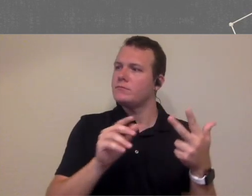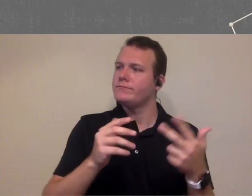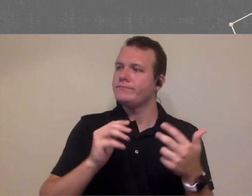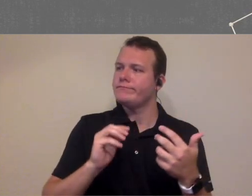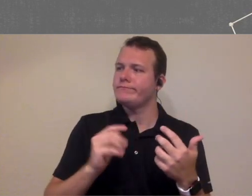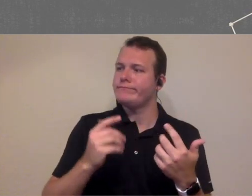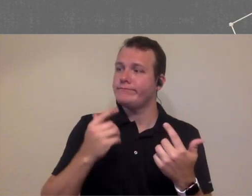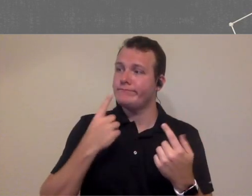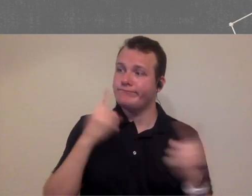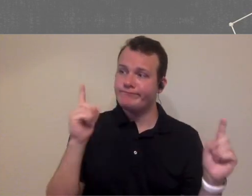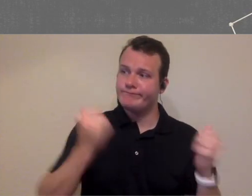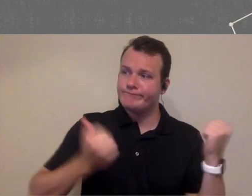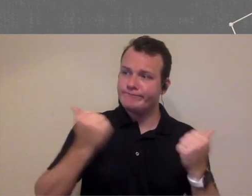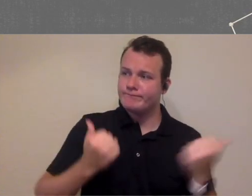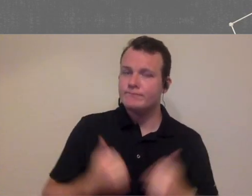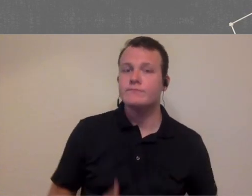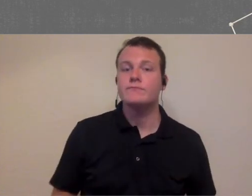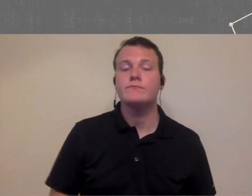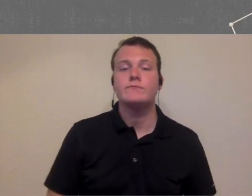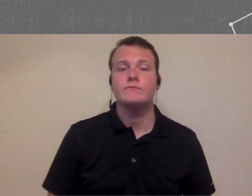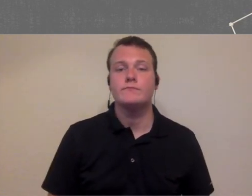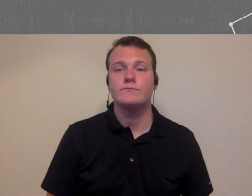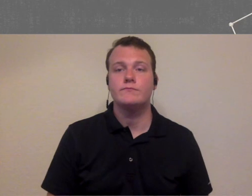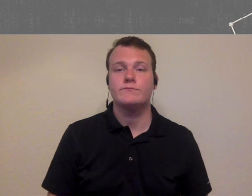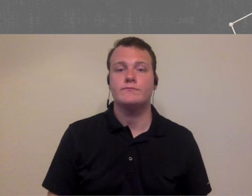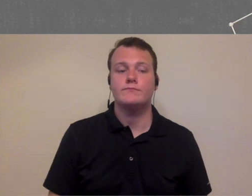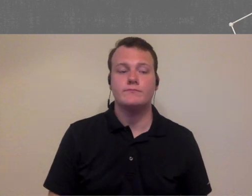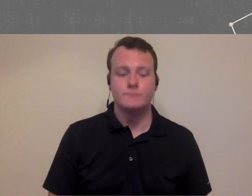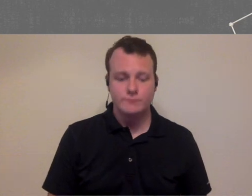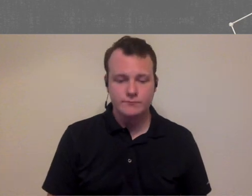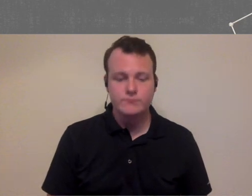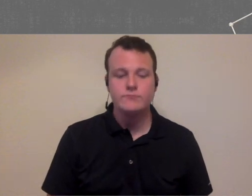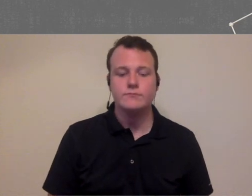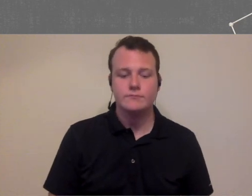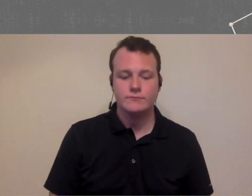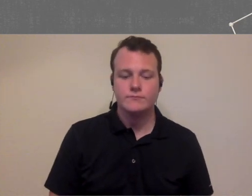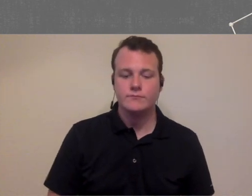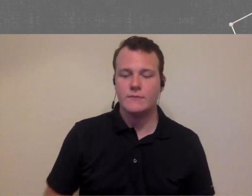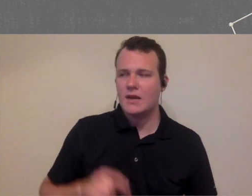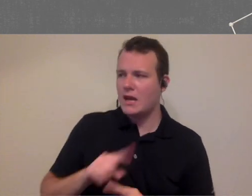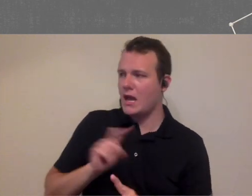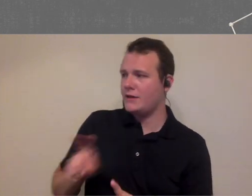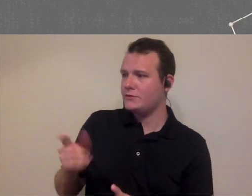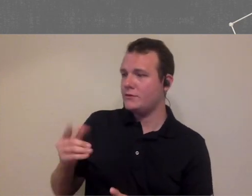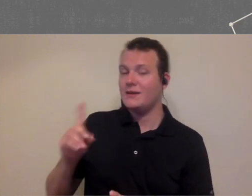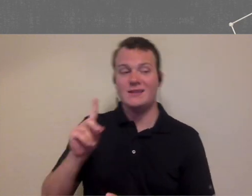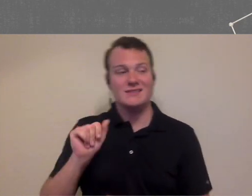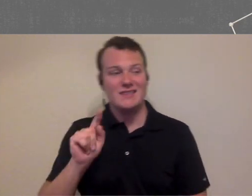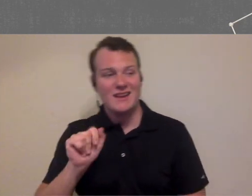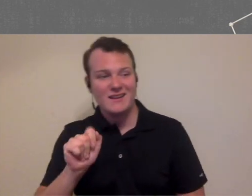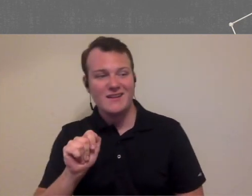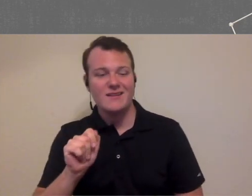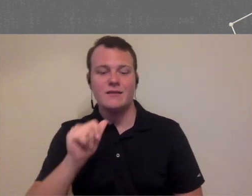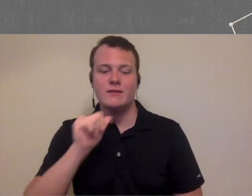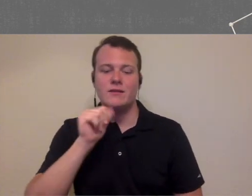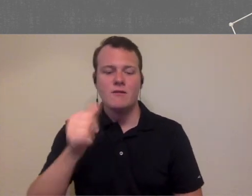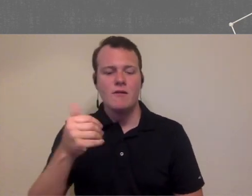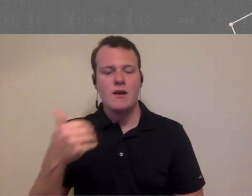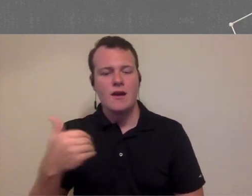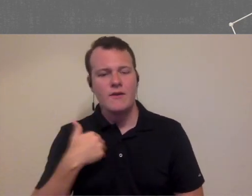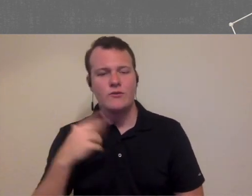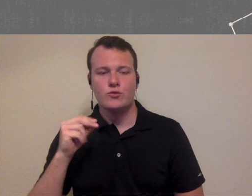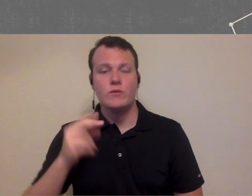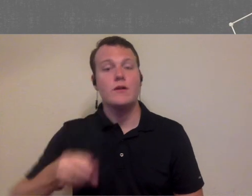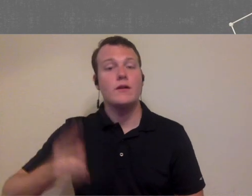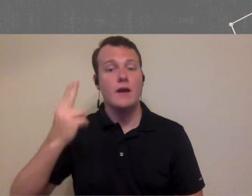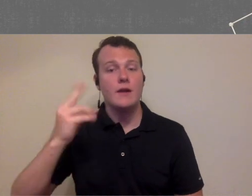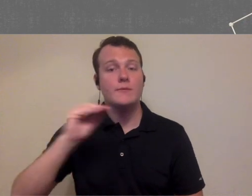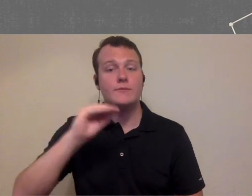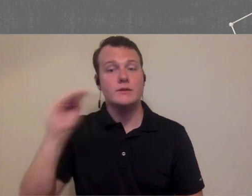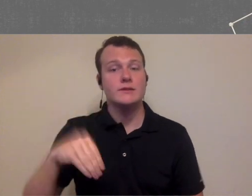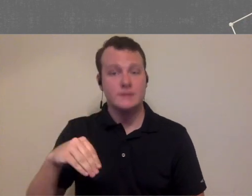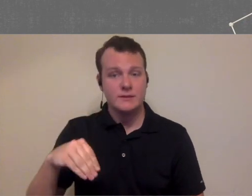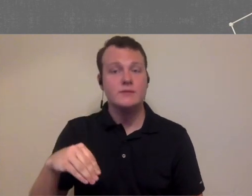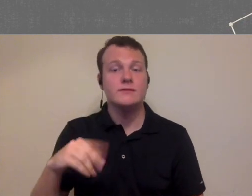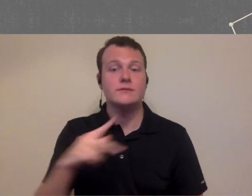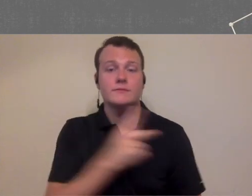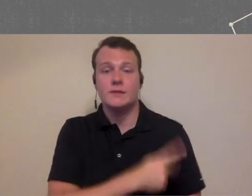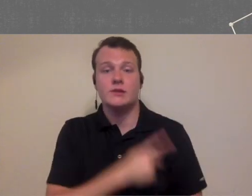works no good data there I will say that a very high percentage of patients do